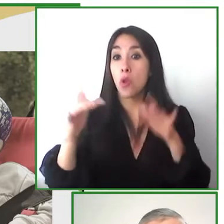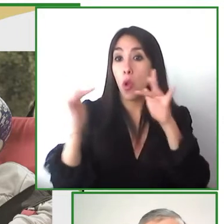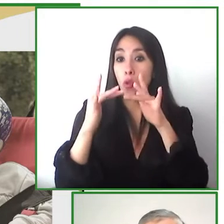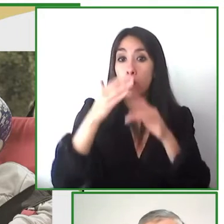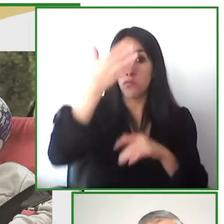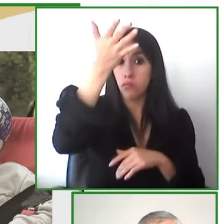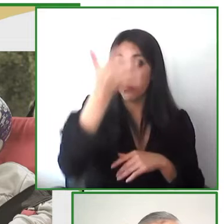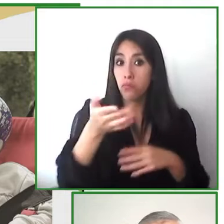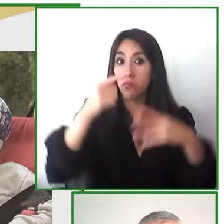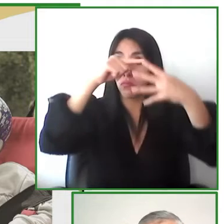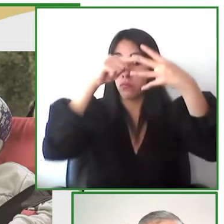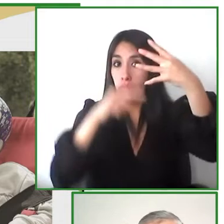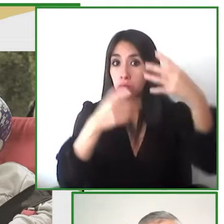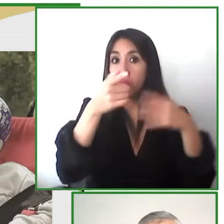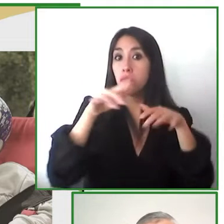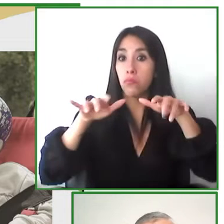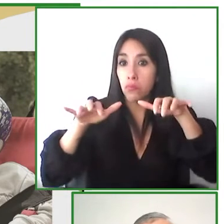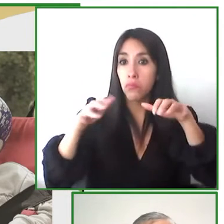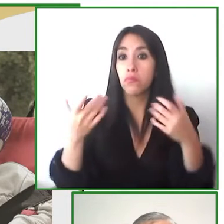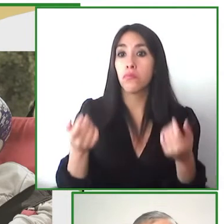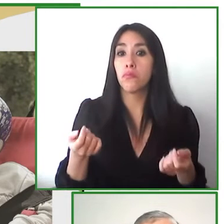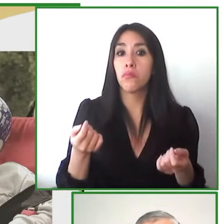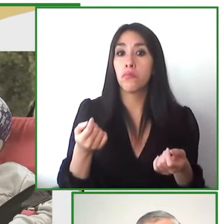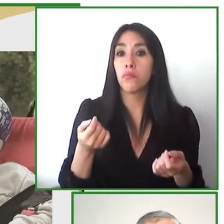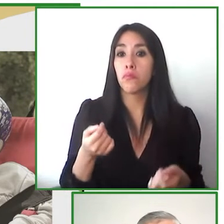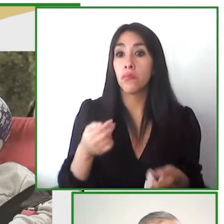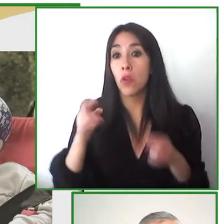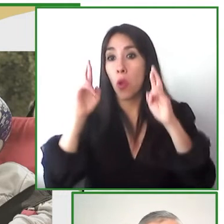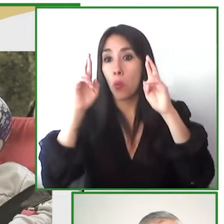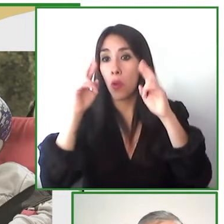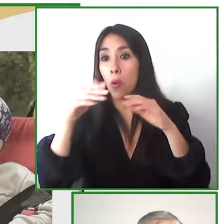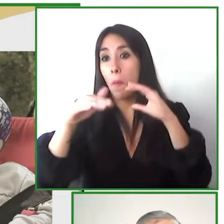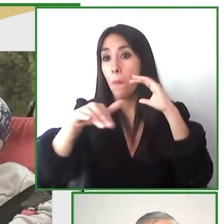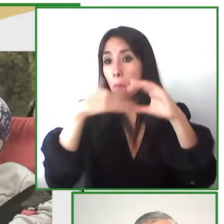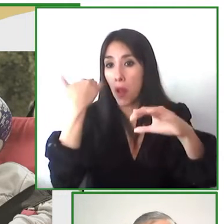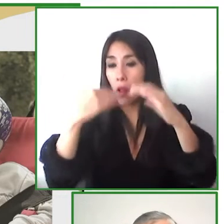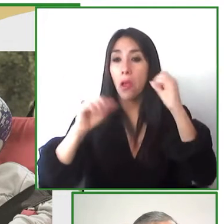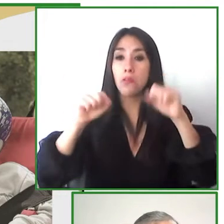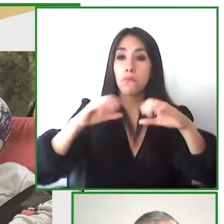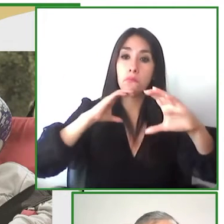we hope that you can get in touch with us so that we can together